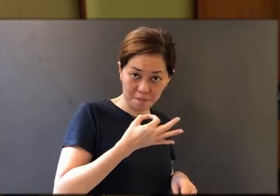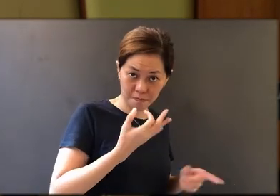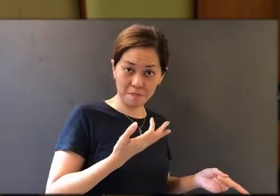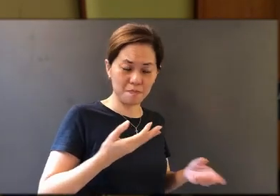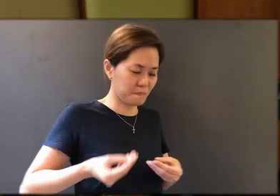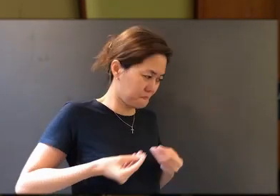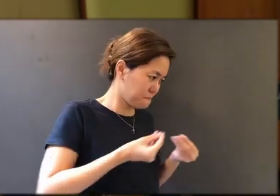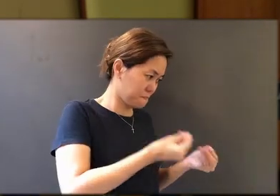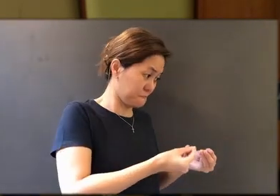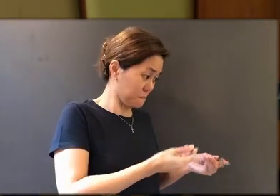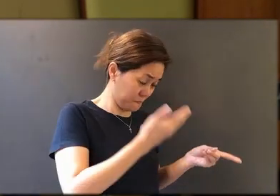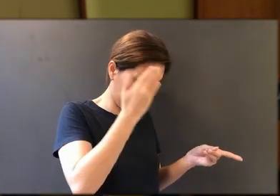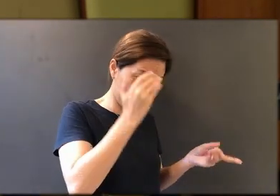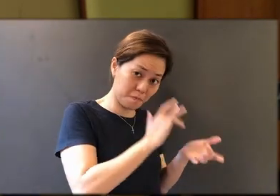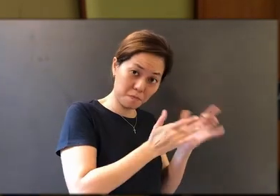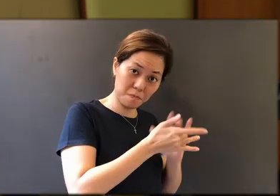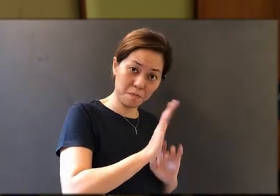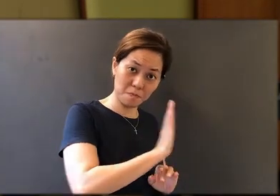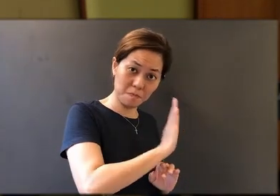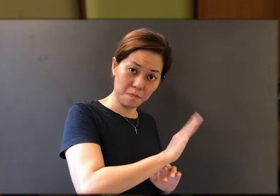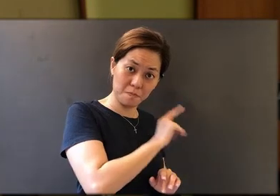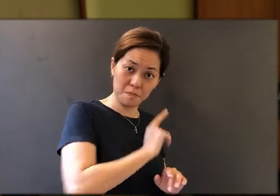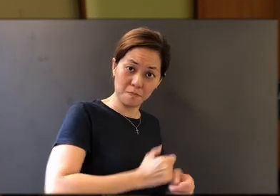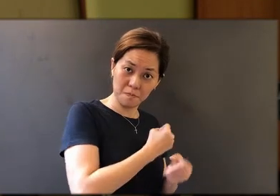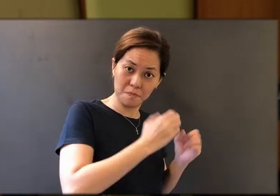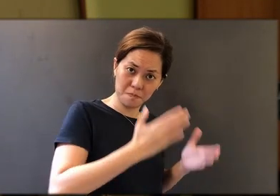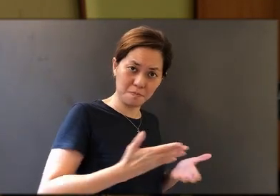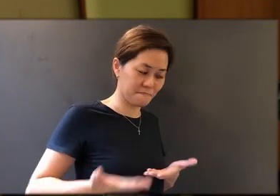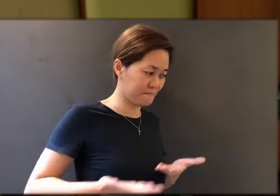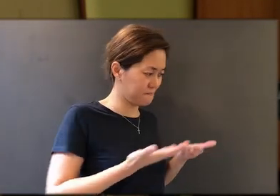and have come to know Jesus as their Lord and Saviour. So please